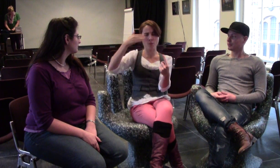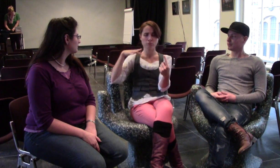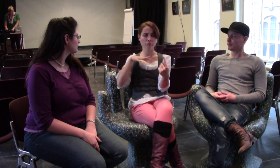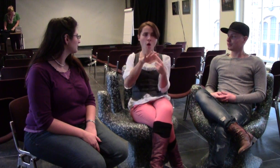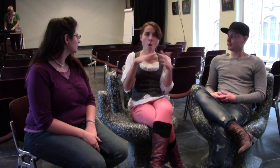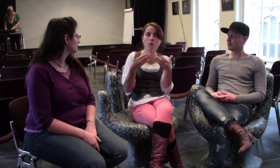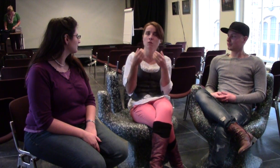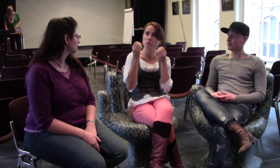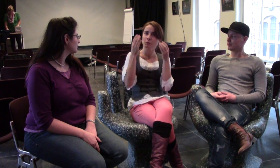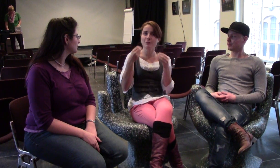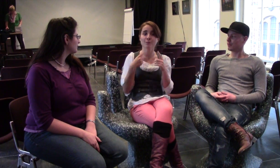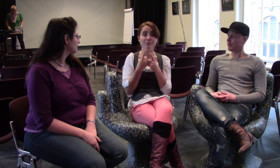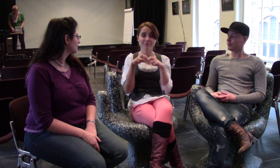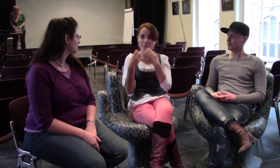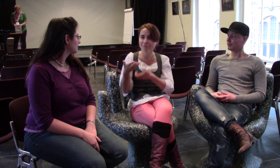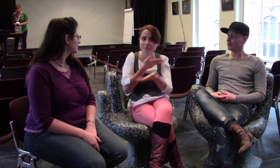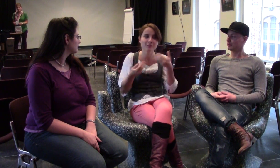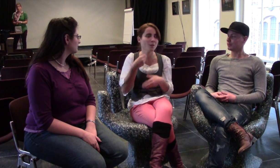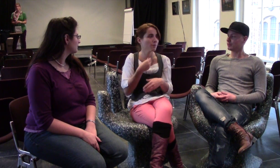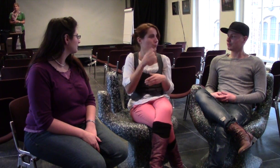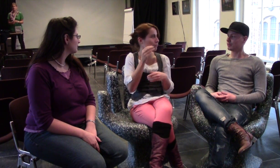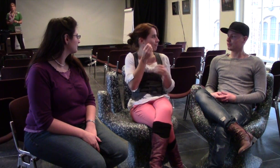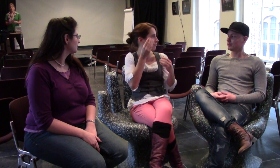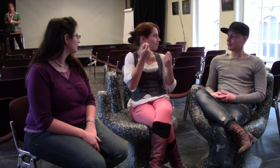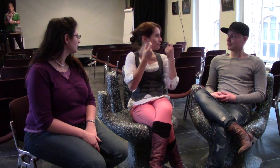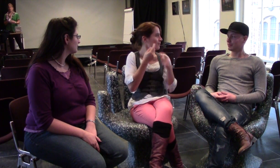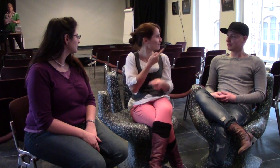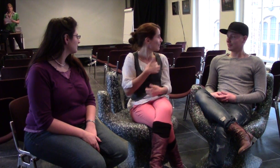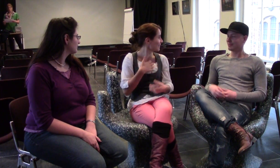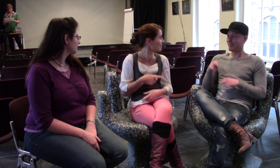beginning such as these seminars which offers range of information and options and raised awareness for me.